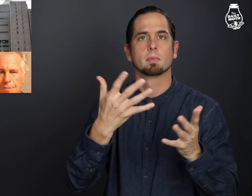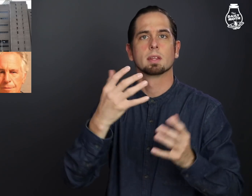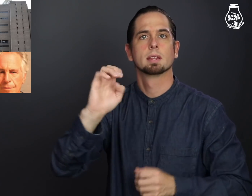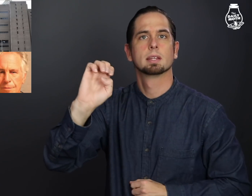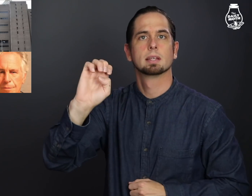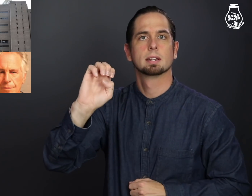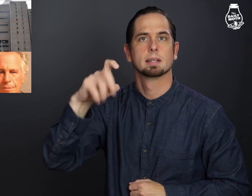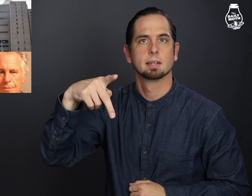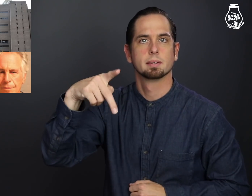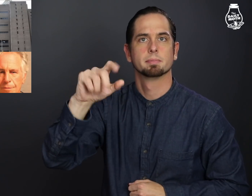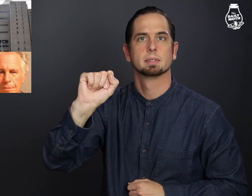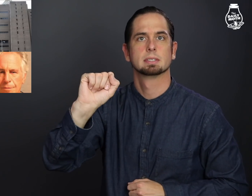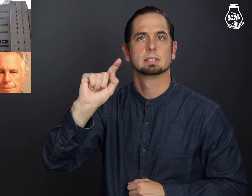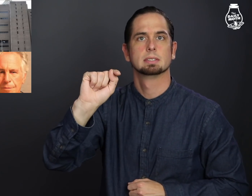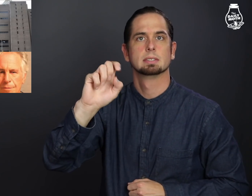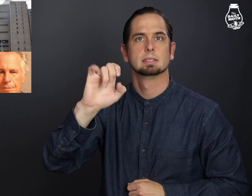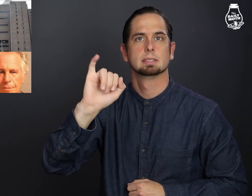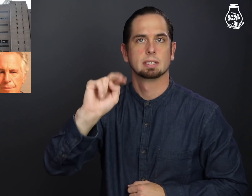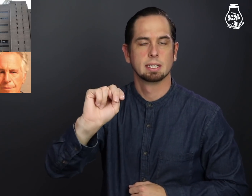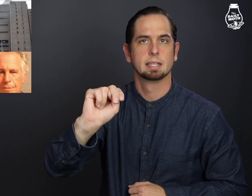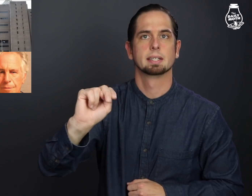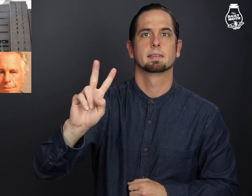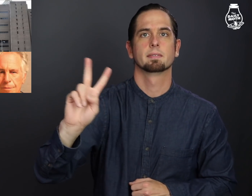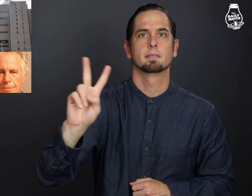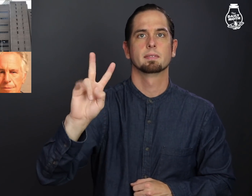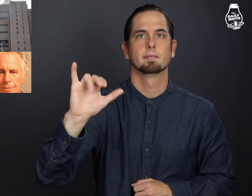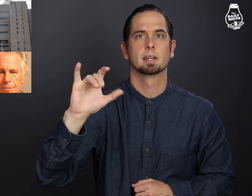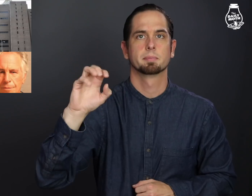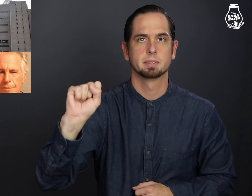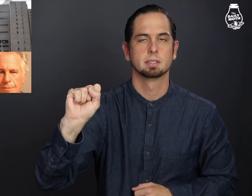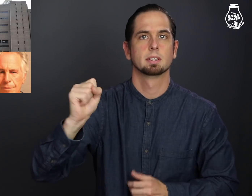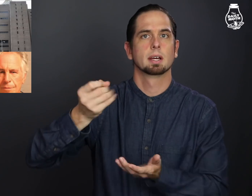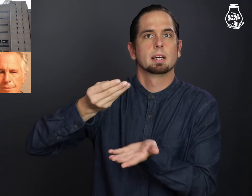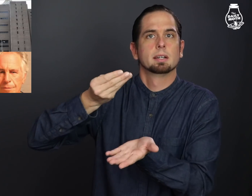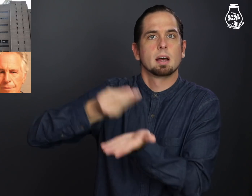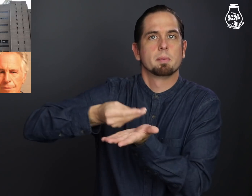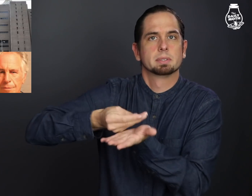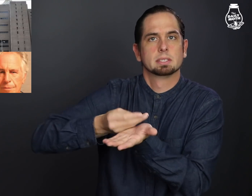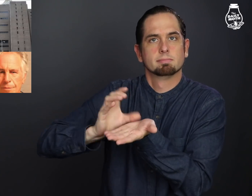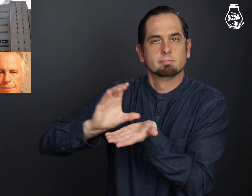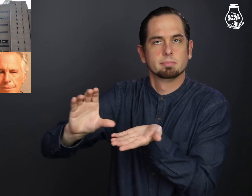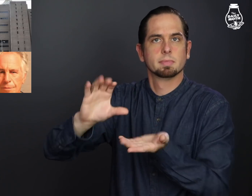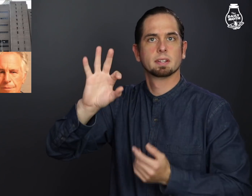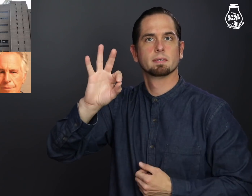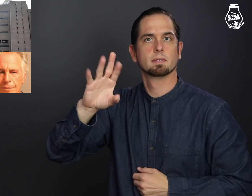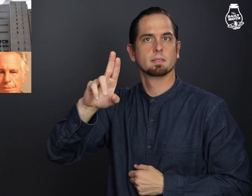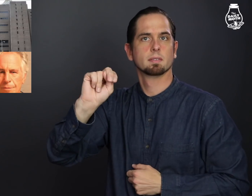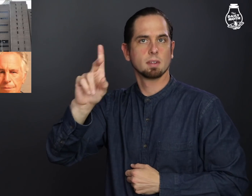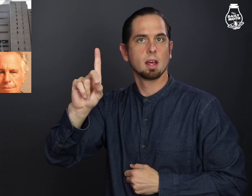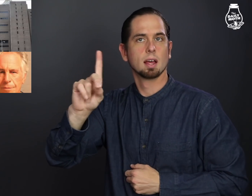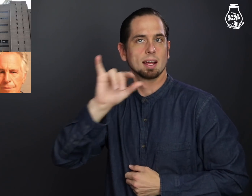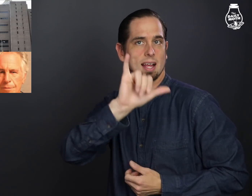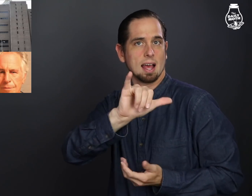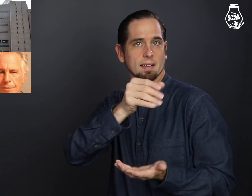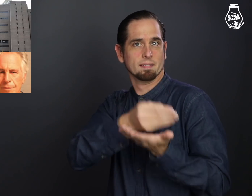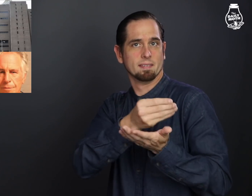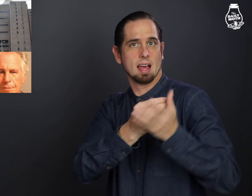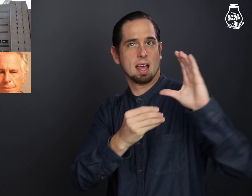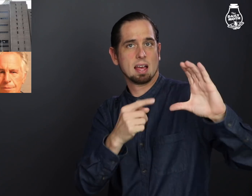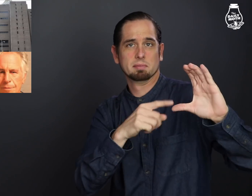the Epstein Victims' Compensation Fund.